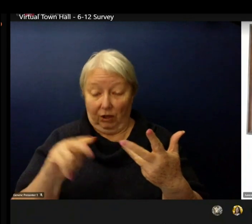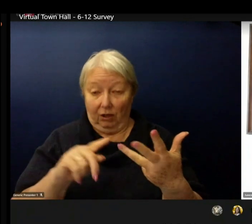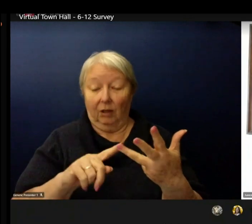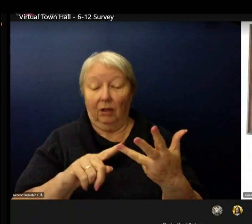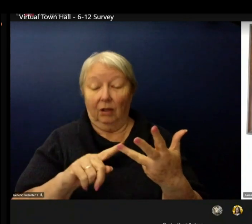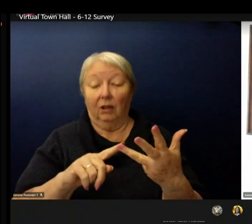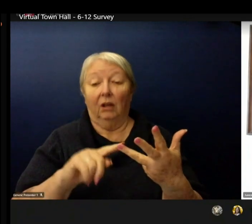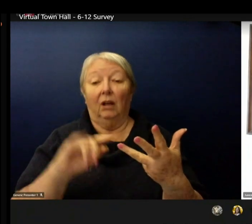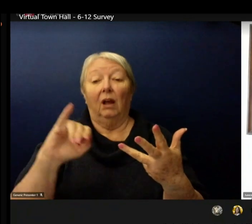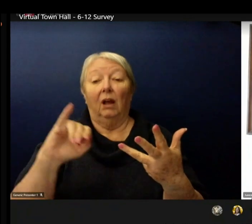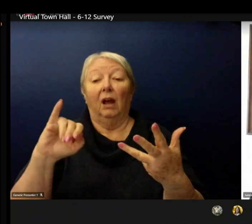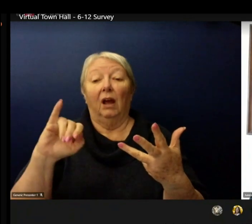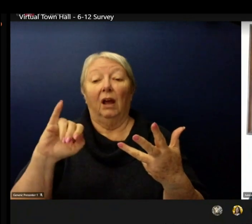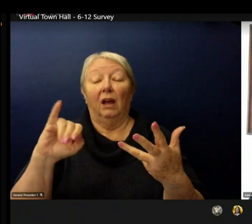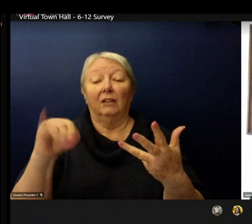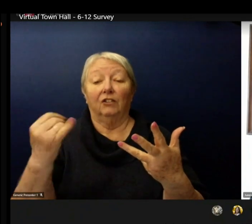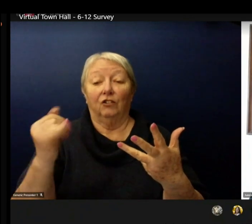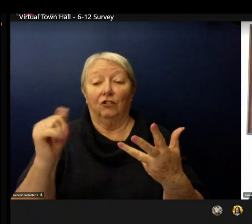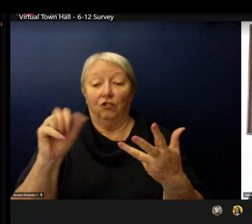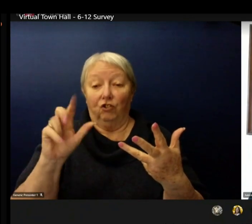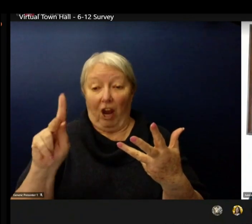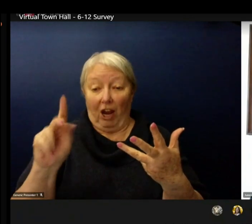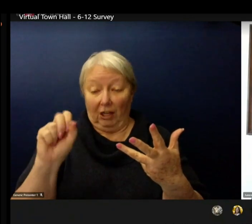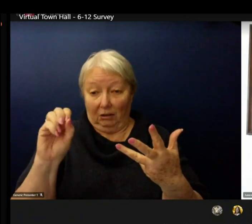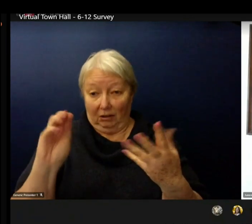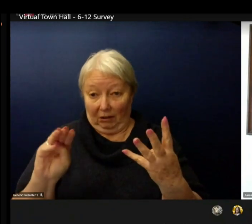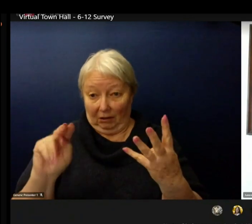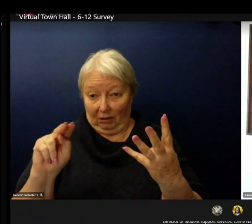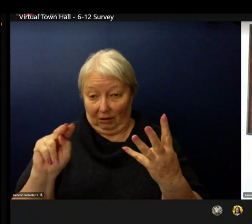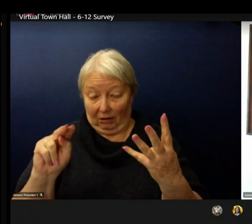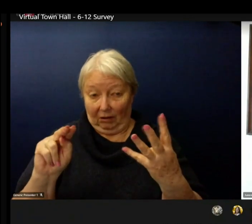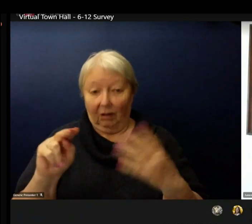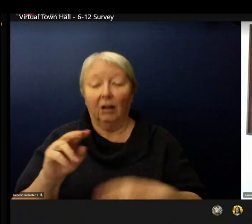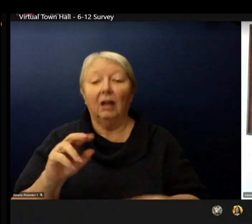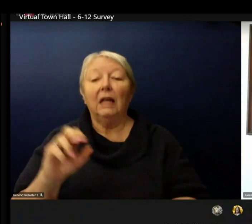Last week Seattle Public Schools and the Seattle Education Association